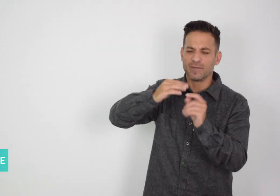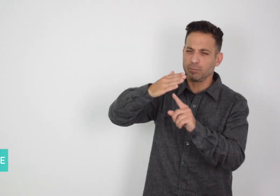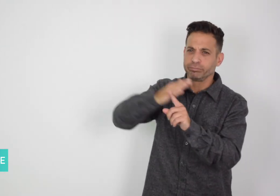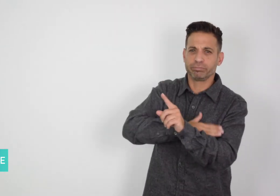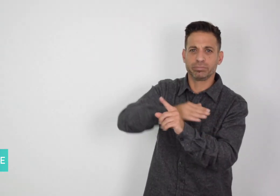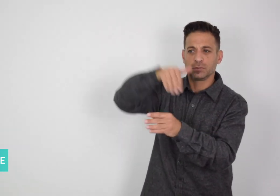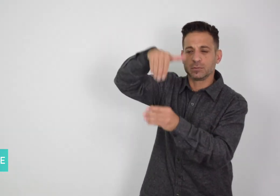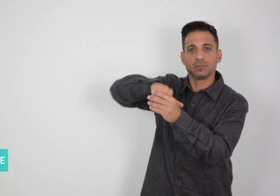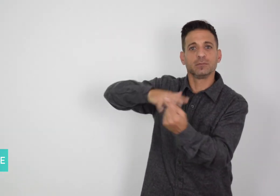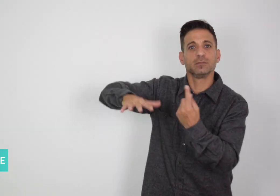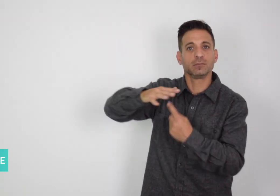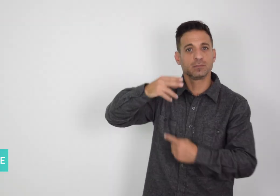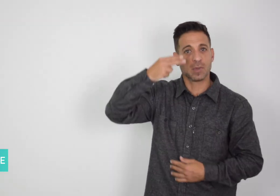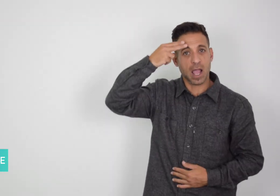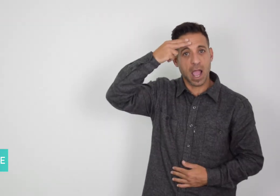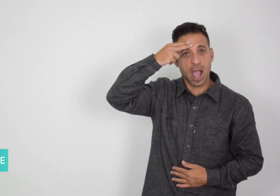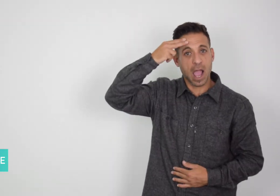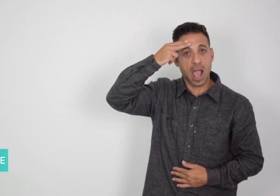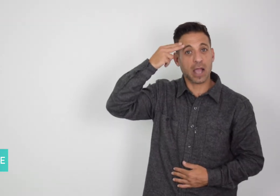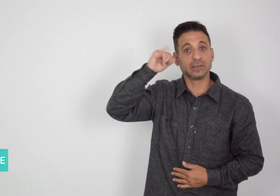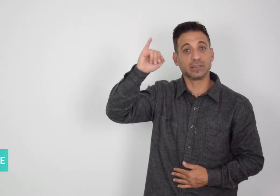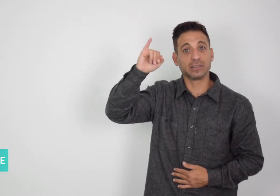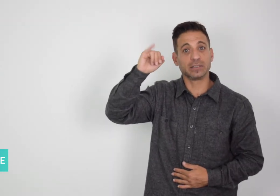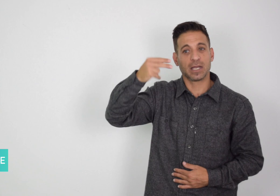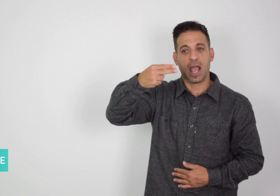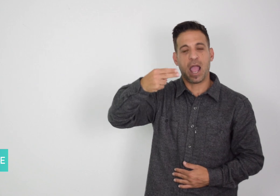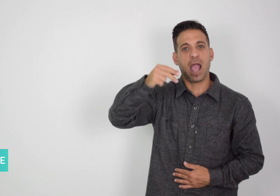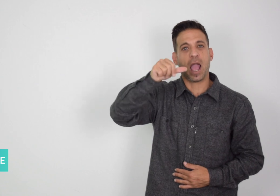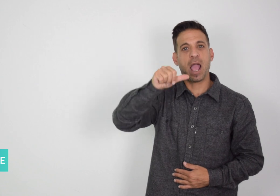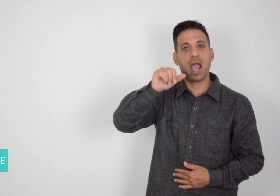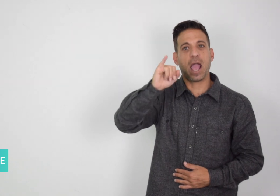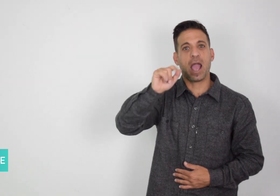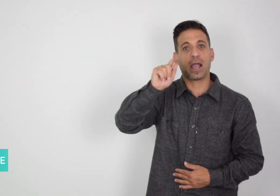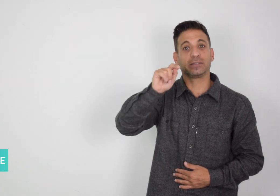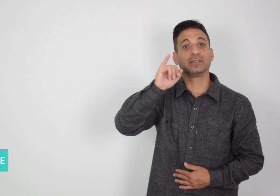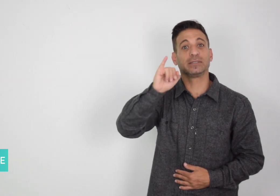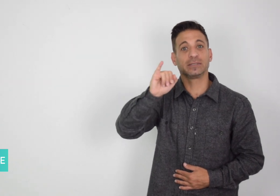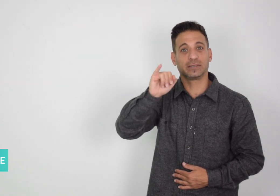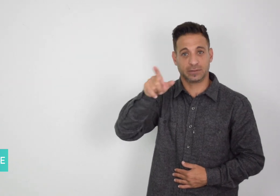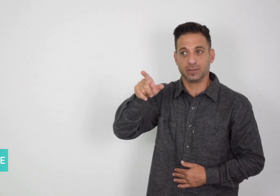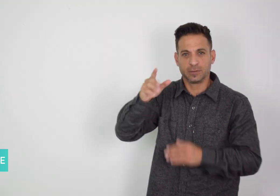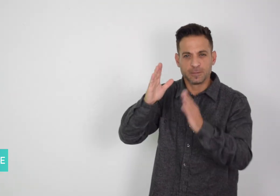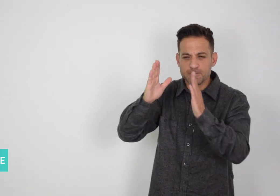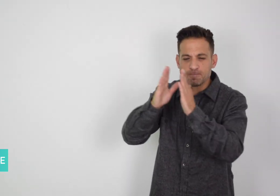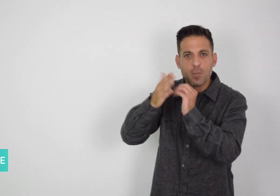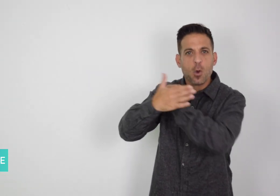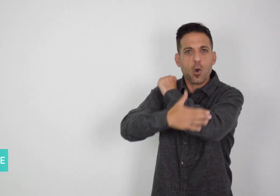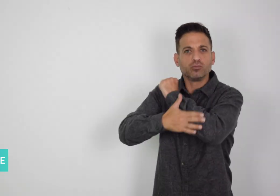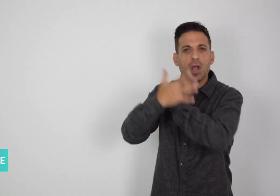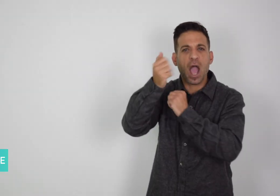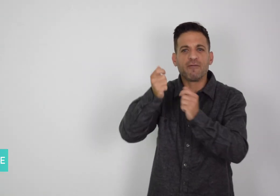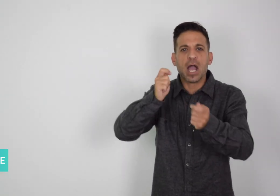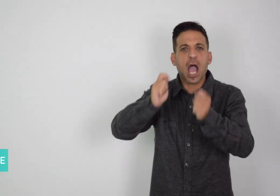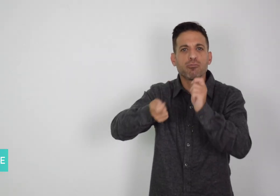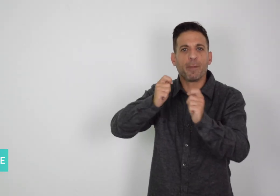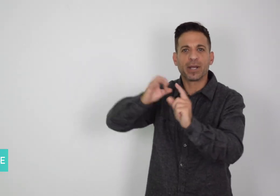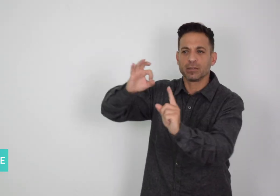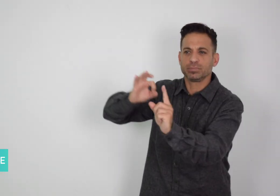against Deaf people in Haiti, a small country in the Caribbean Sea